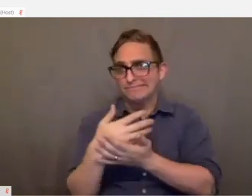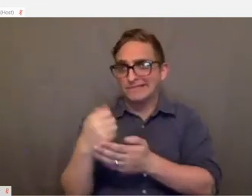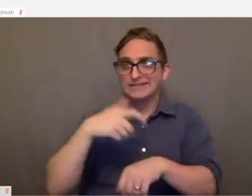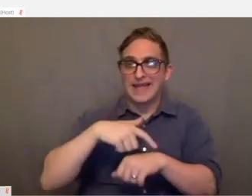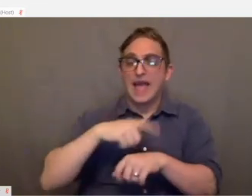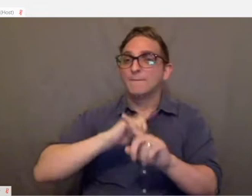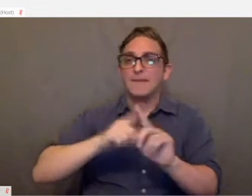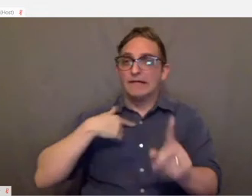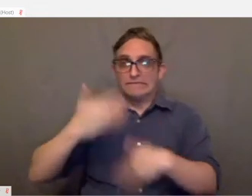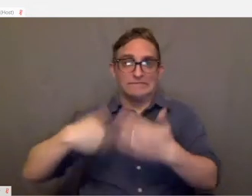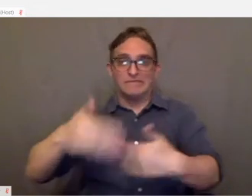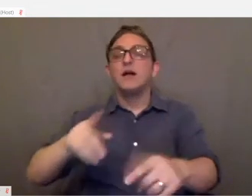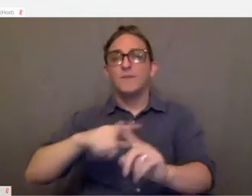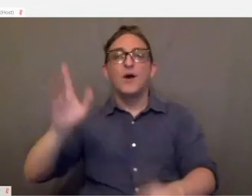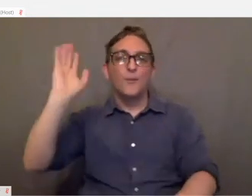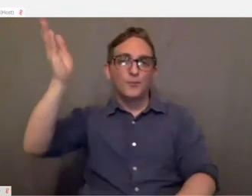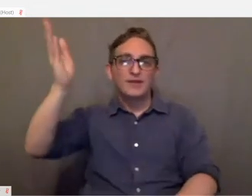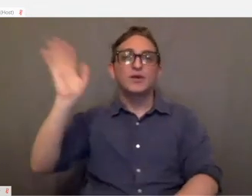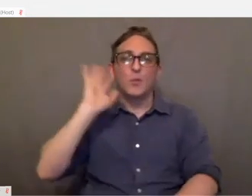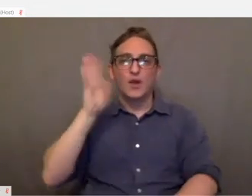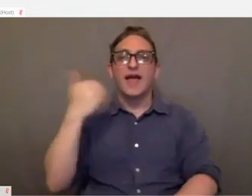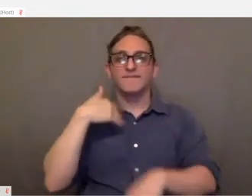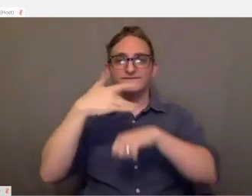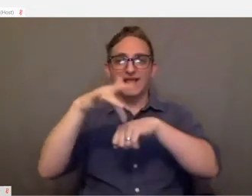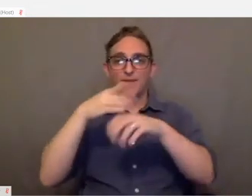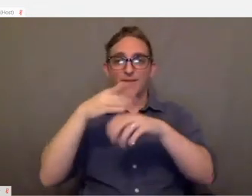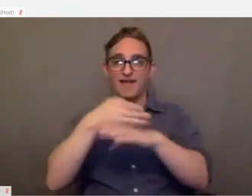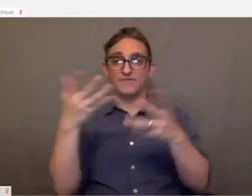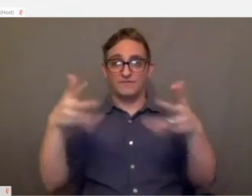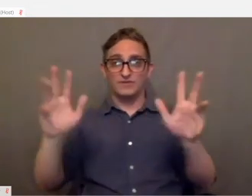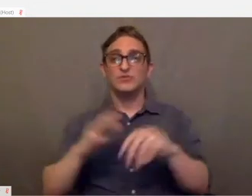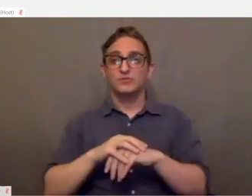The presentation will be able to everyone after this is all done.